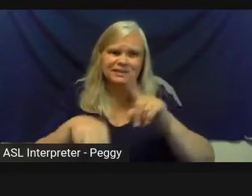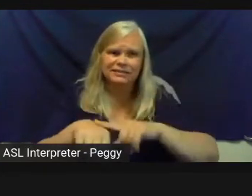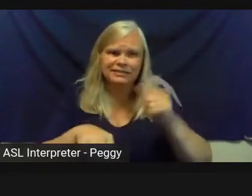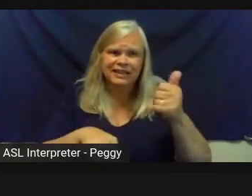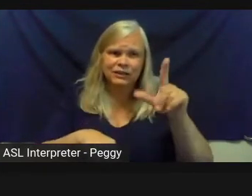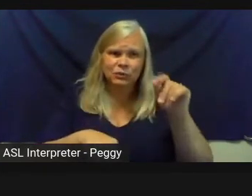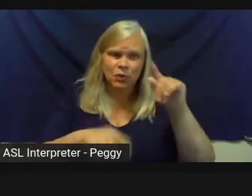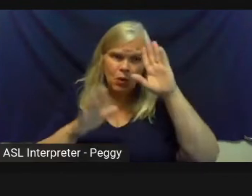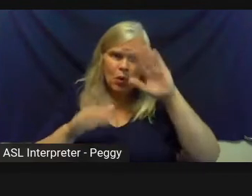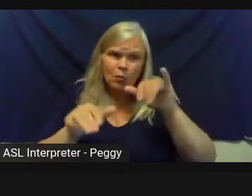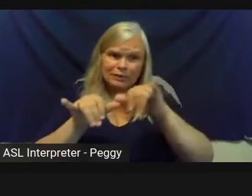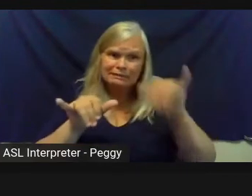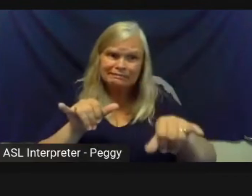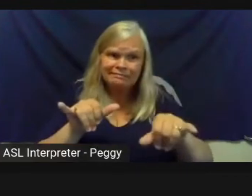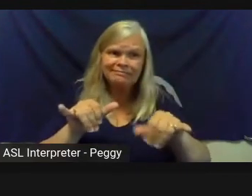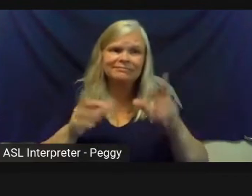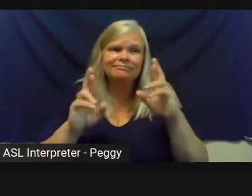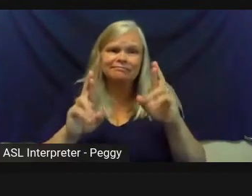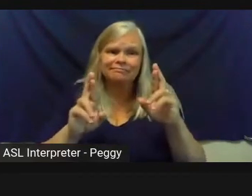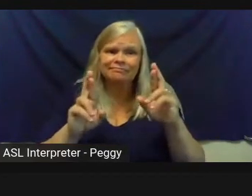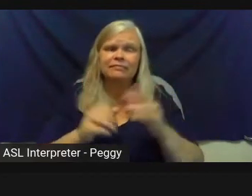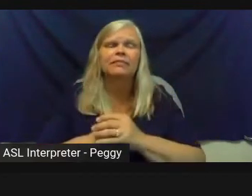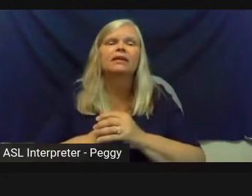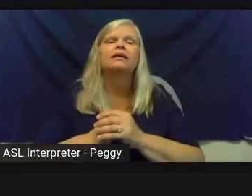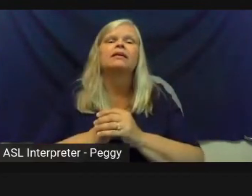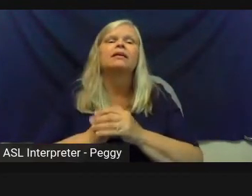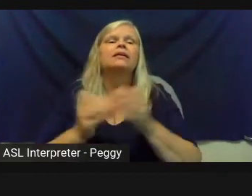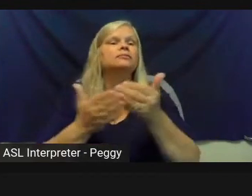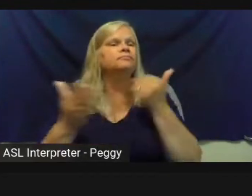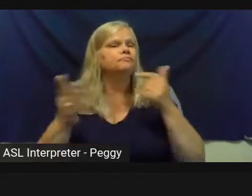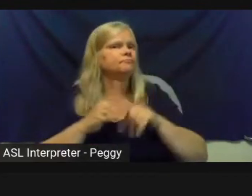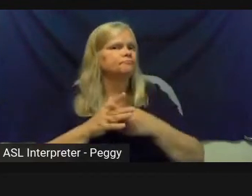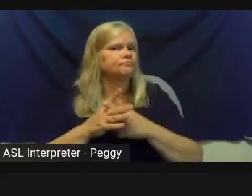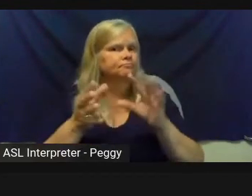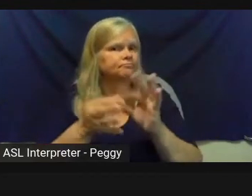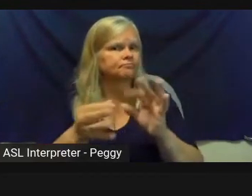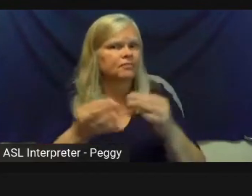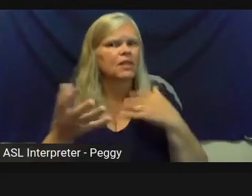so we hope you can stay with us. Before we move on, I also want to thank Michele in chat